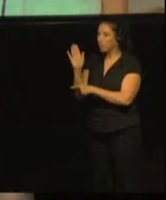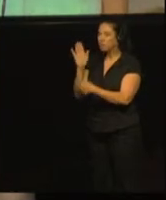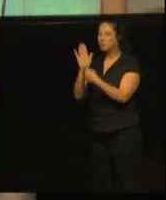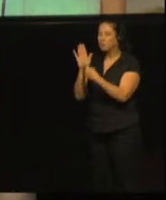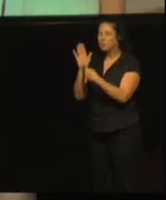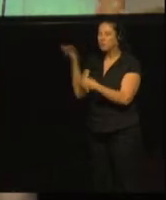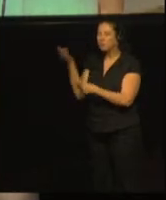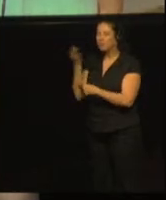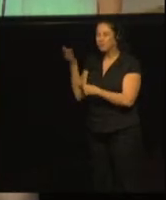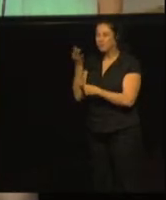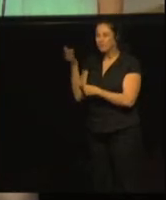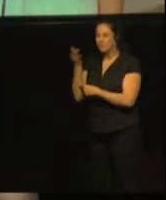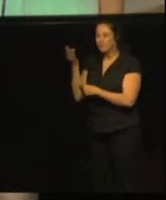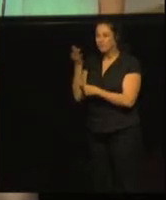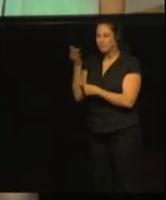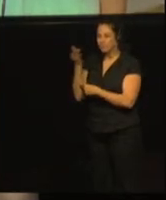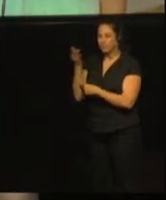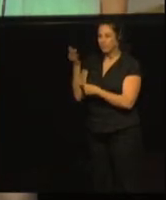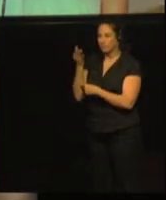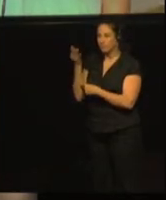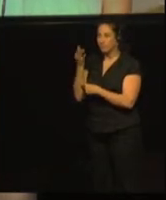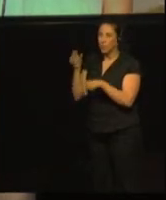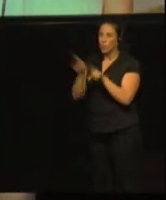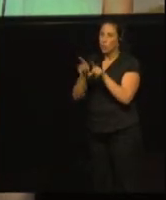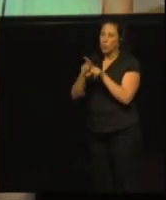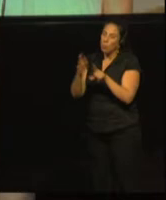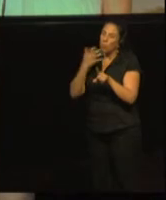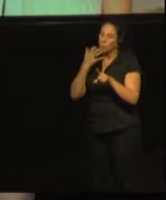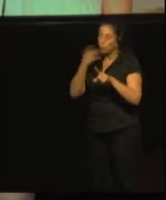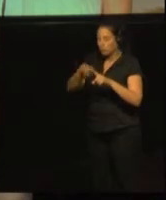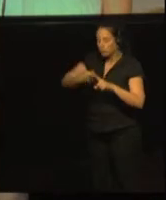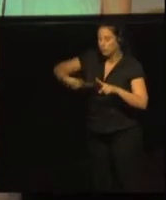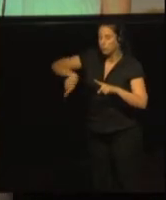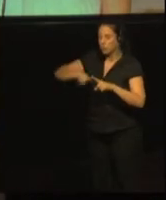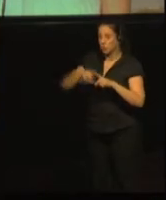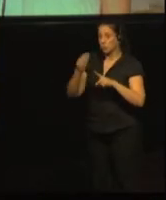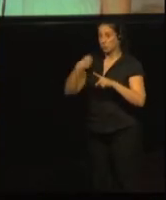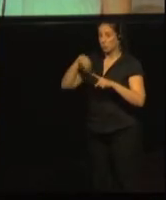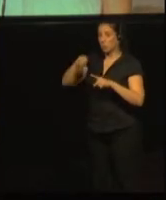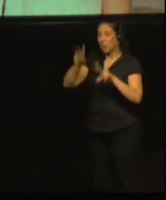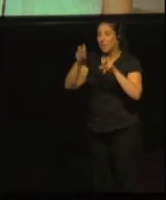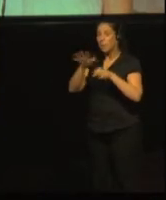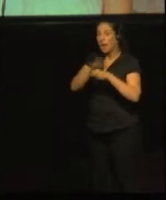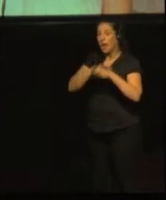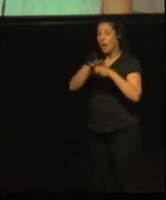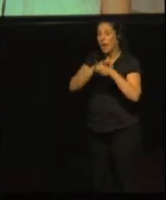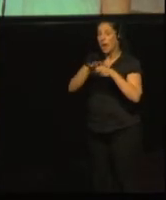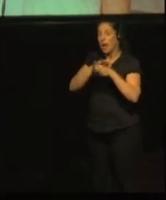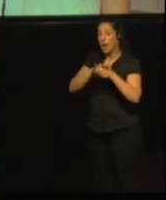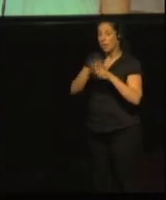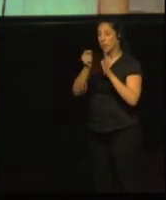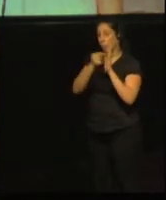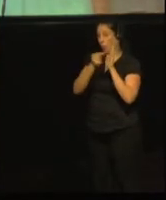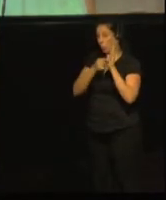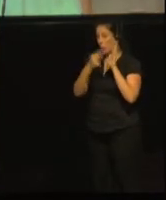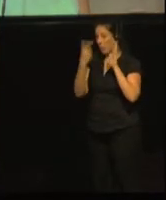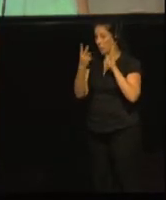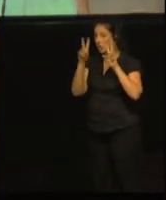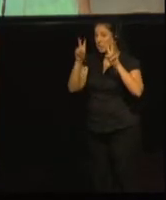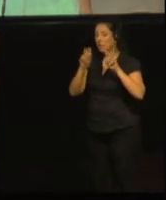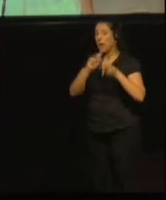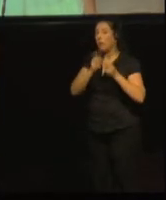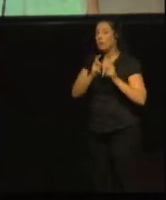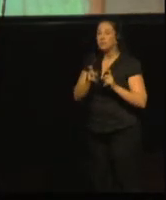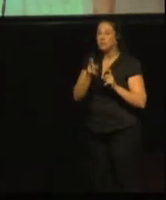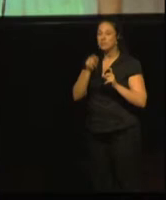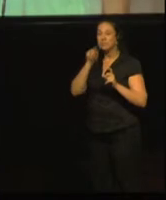from a question of the domain 2, Personal and Family Life.